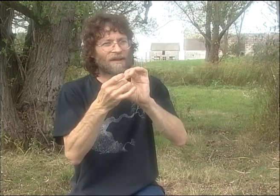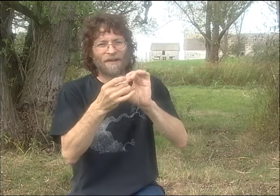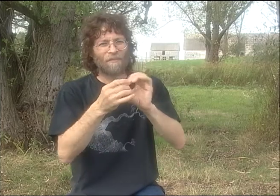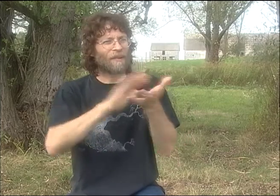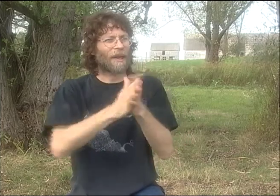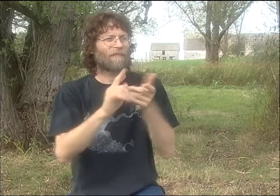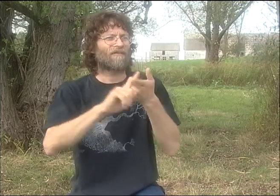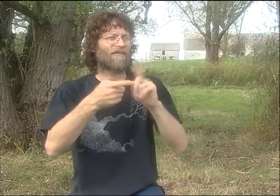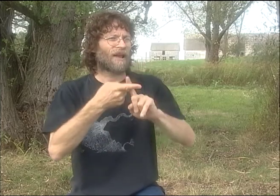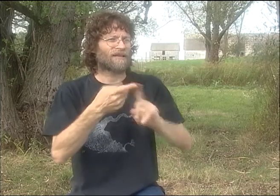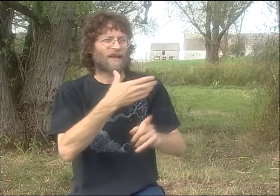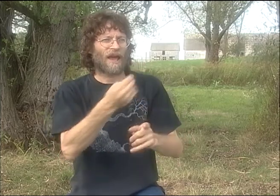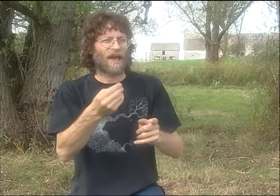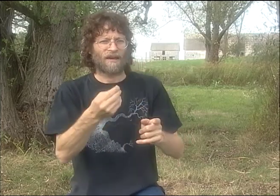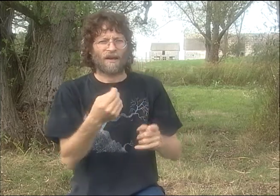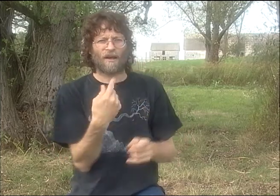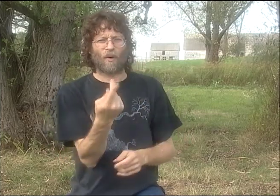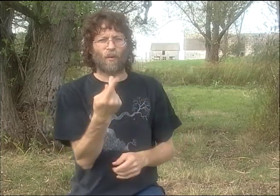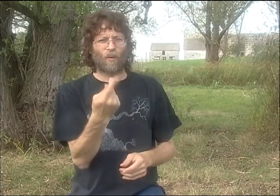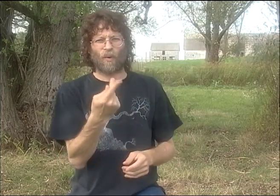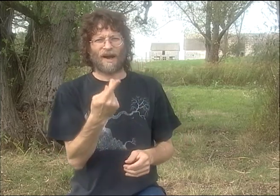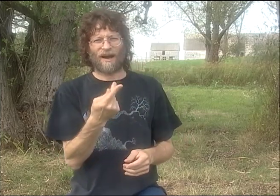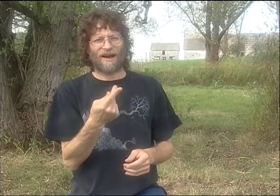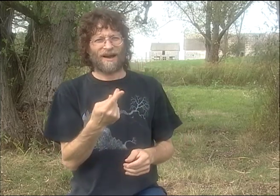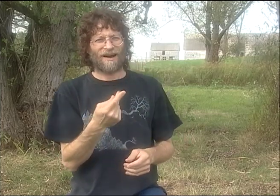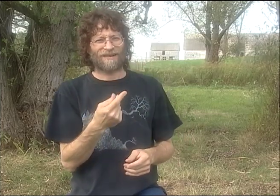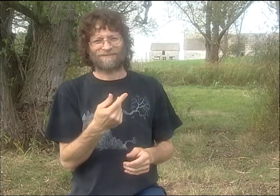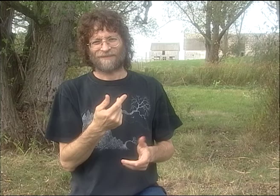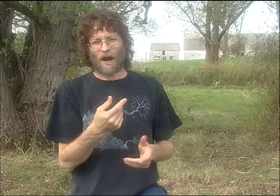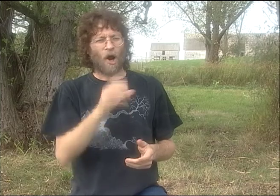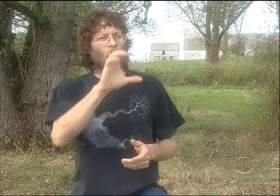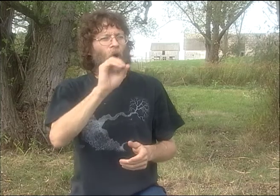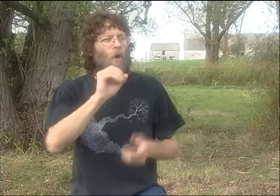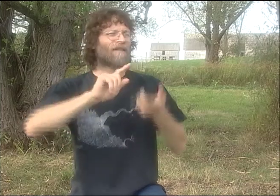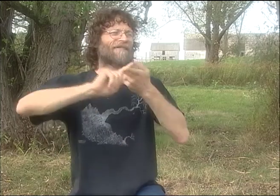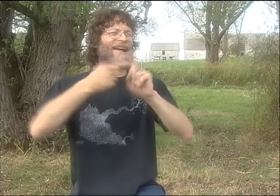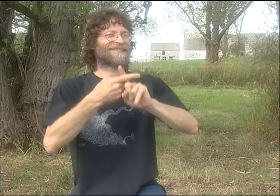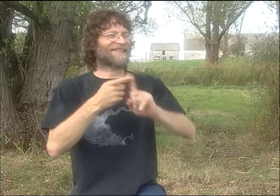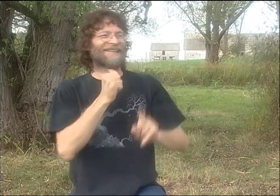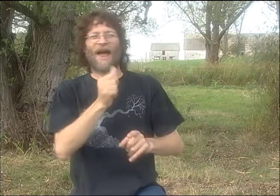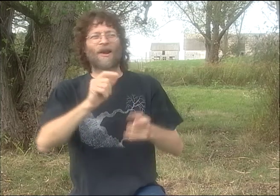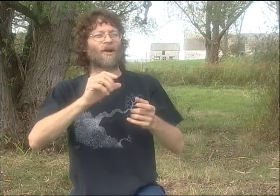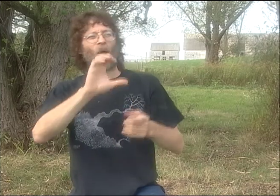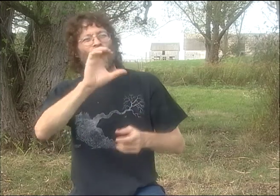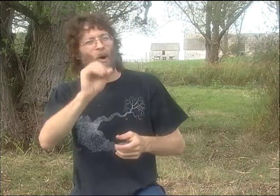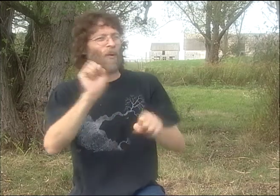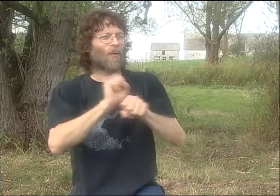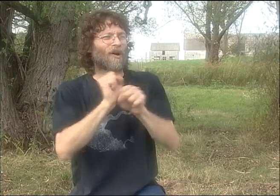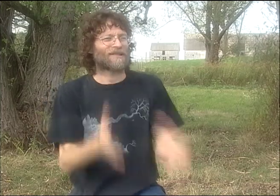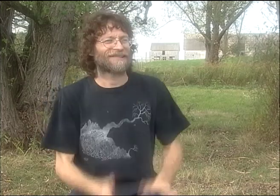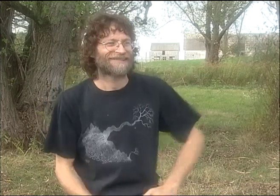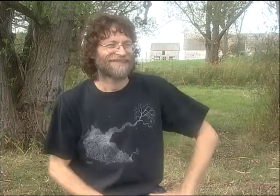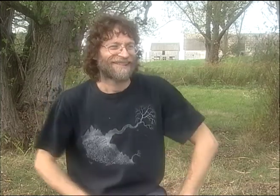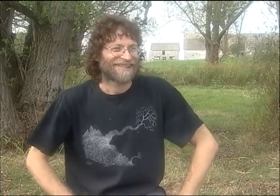IT JUST SIMPLY HAPPENED. WE JUST CONNECTED AND WE BECAME FRIENDS. AND THEN THE TWO OF US BECAME WHAT